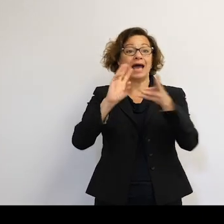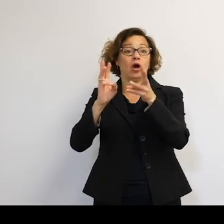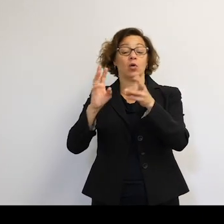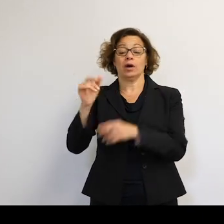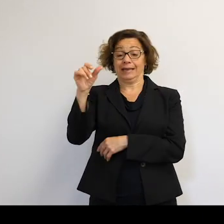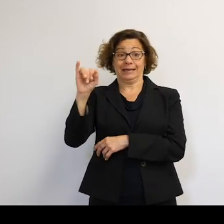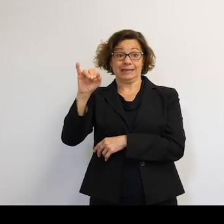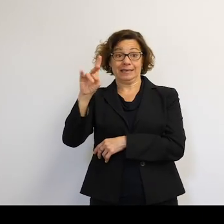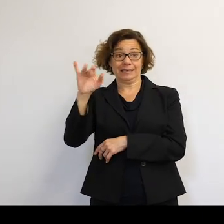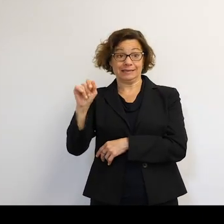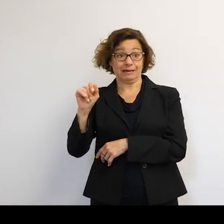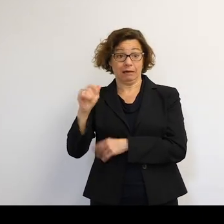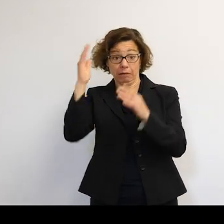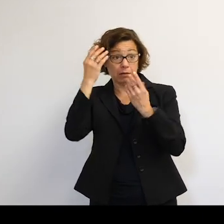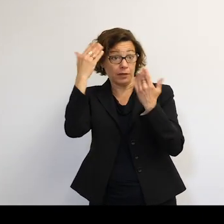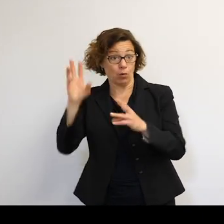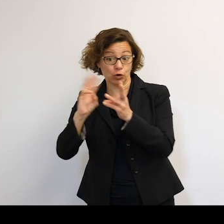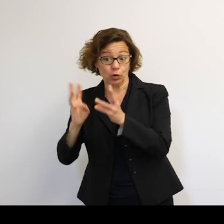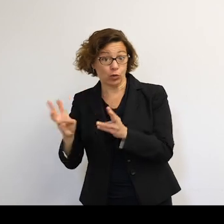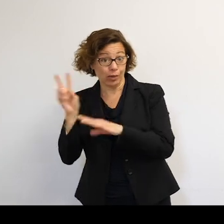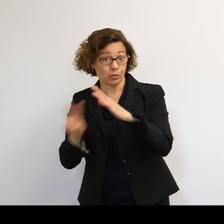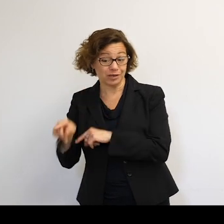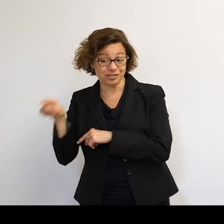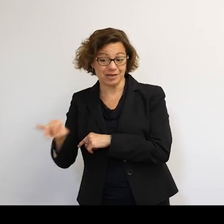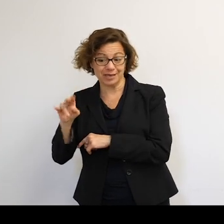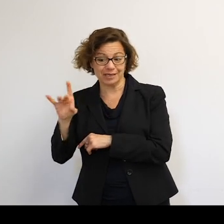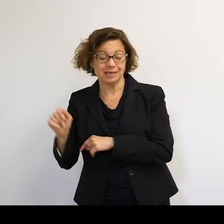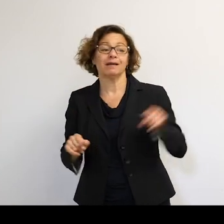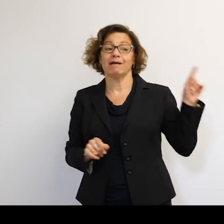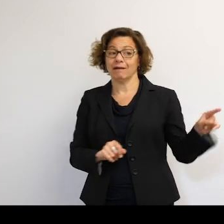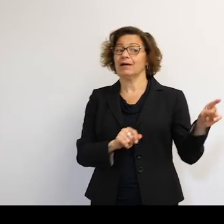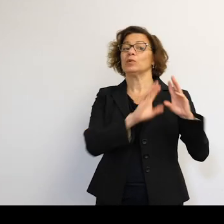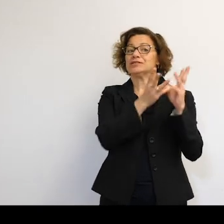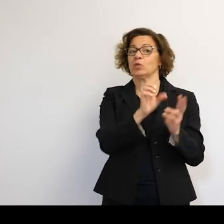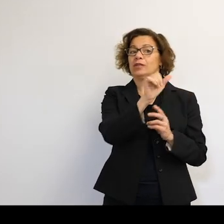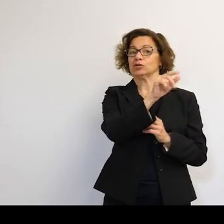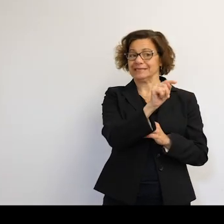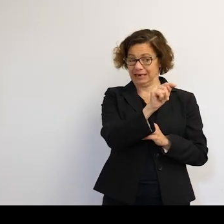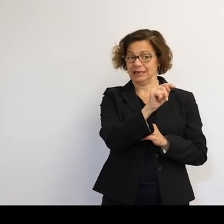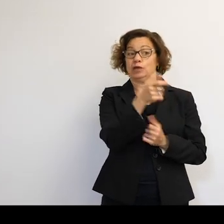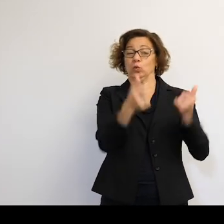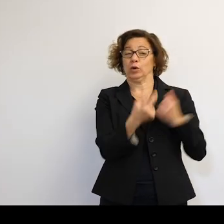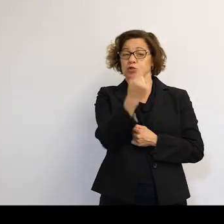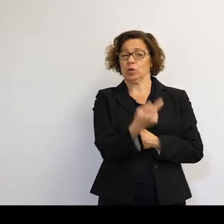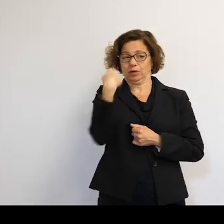Yeah. No, so it was definitely an operational satellite. We don't know exactly which satellite it was yet.